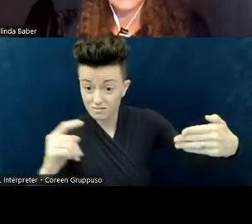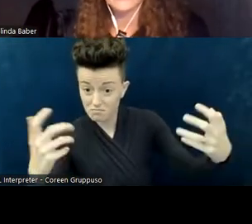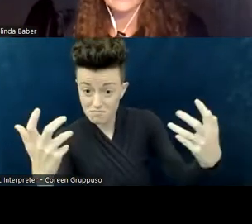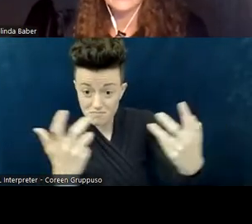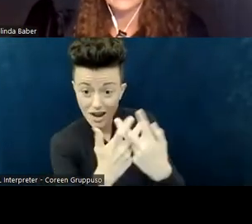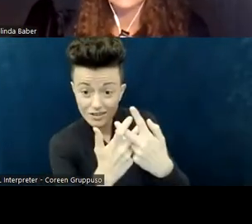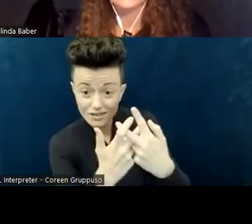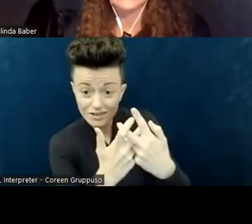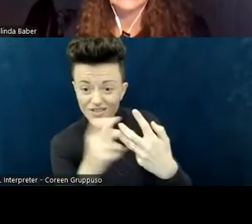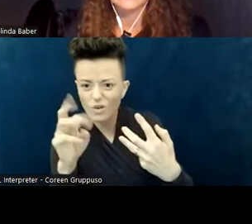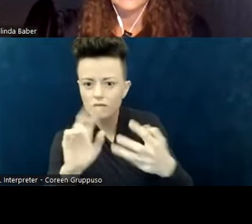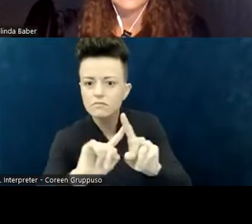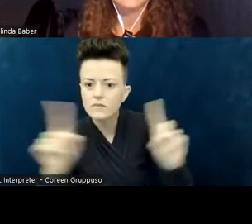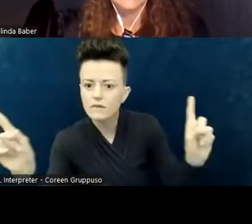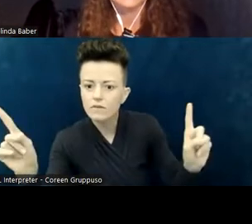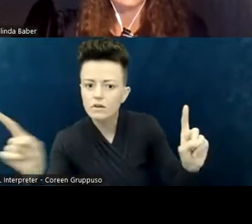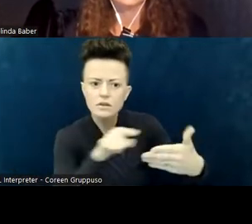with what you were told or what you read about?